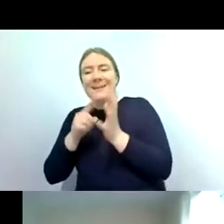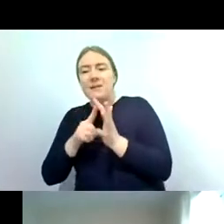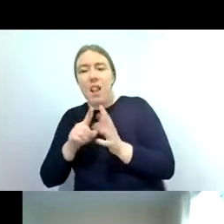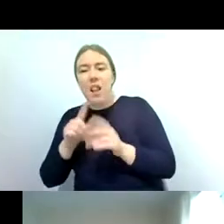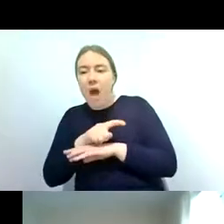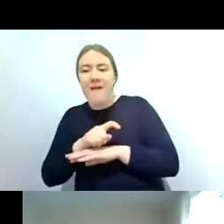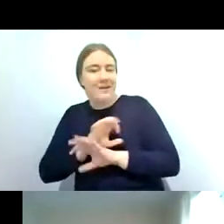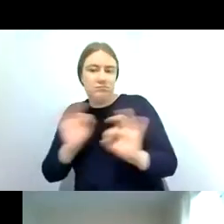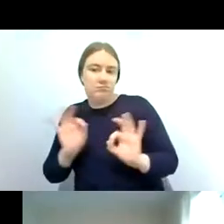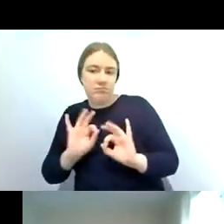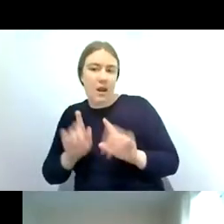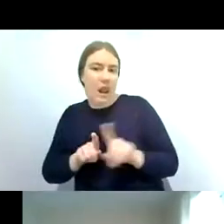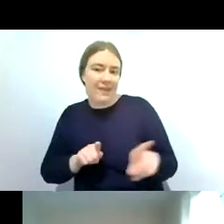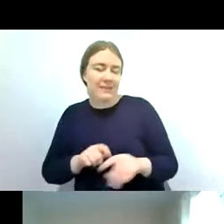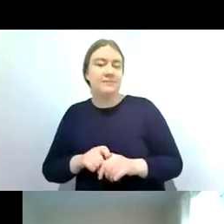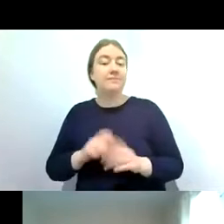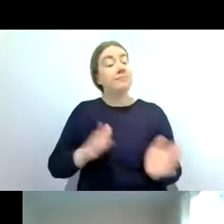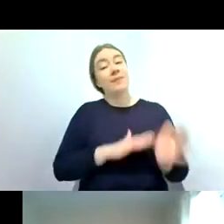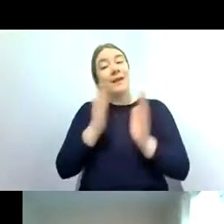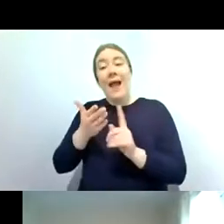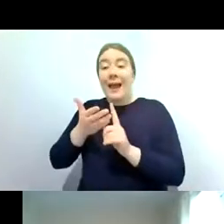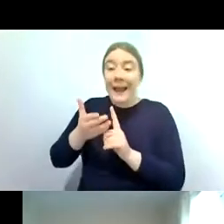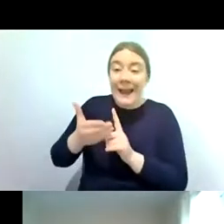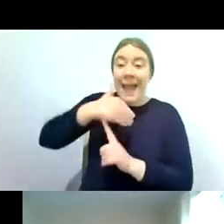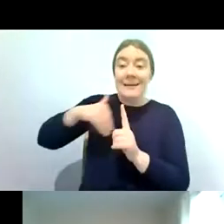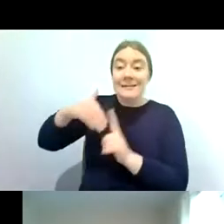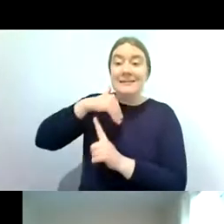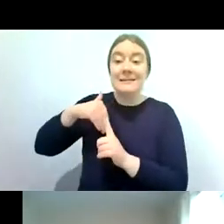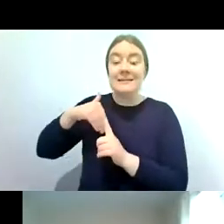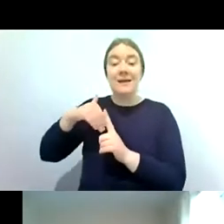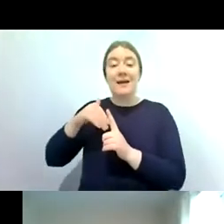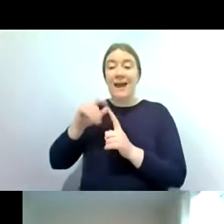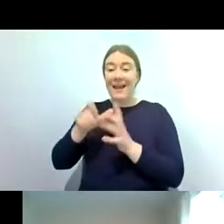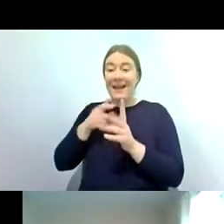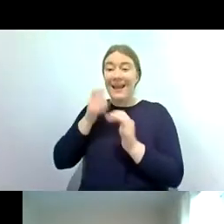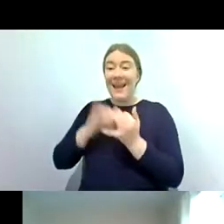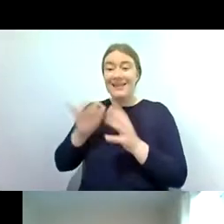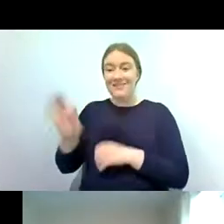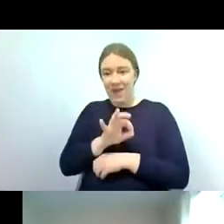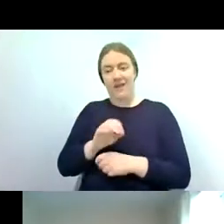and if we move to the cased caddisfly now these are incredibly distinctive and there's not there's